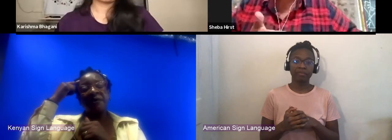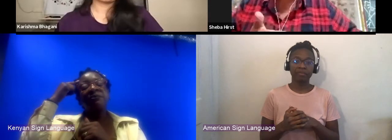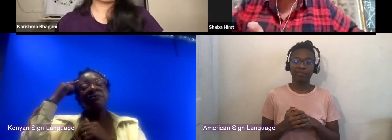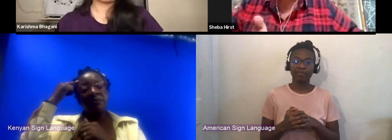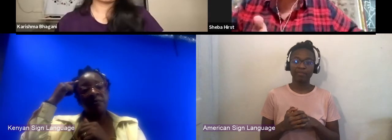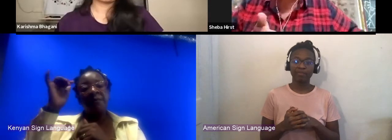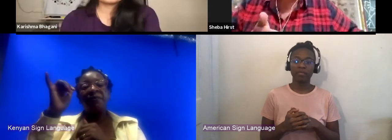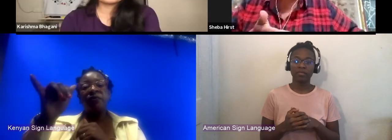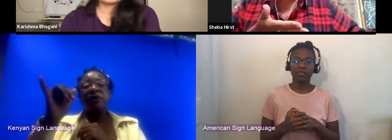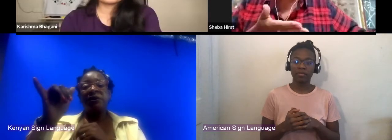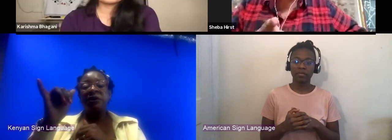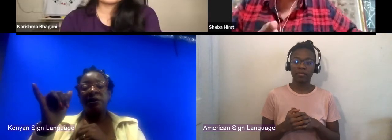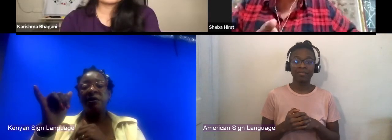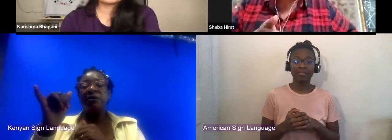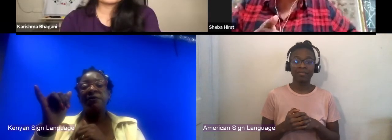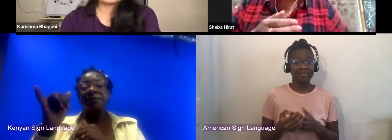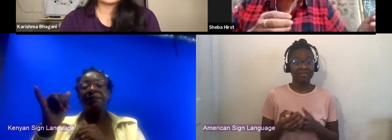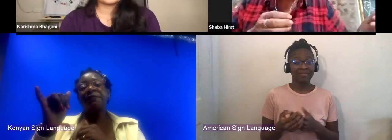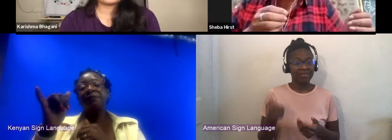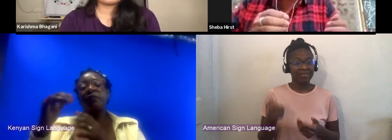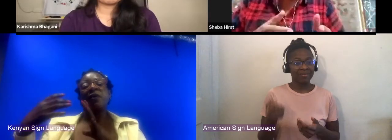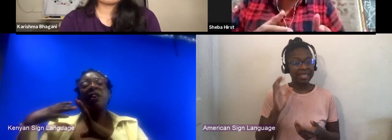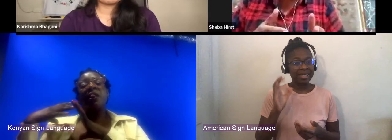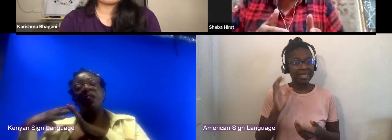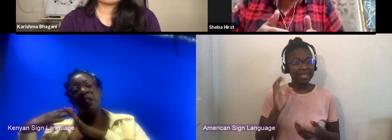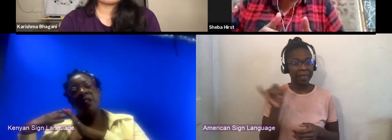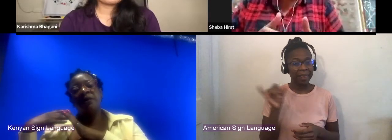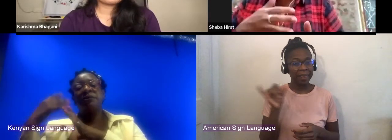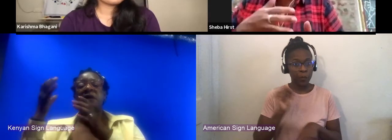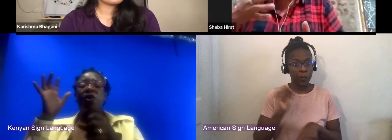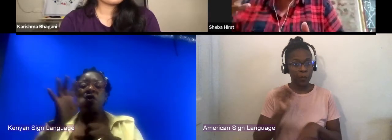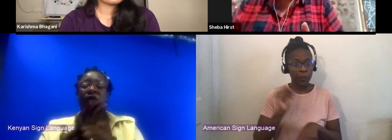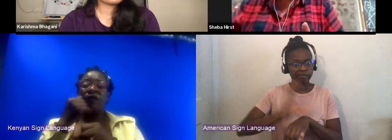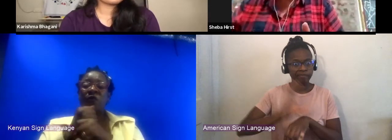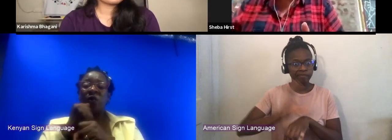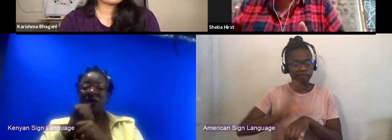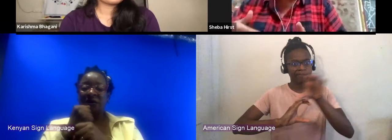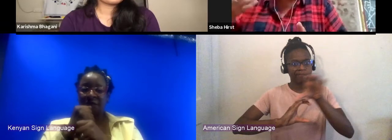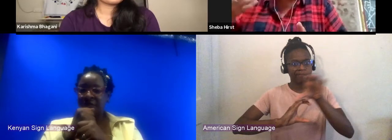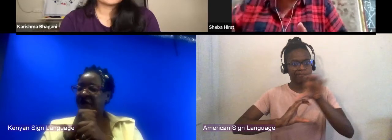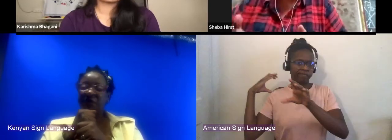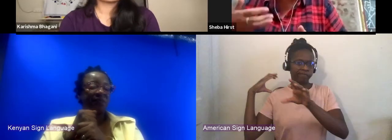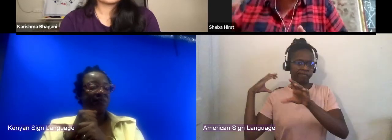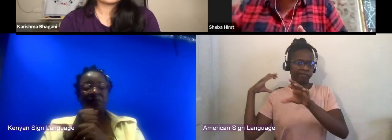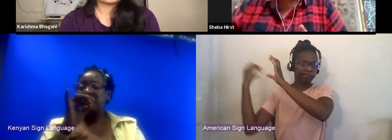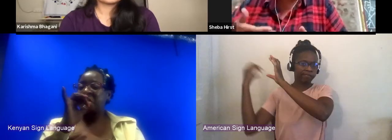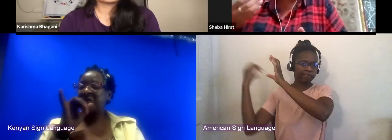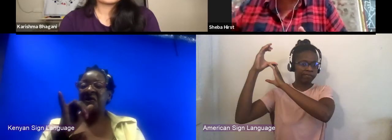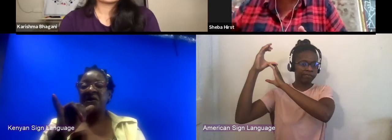of work in one context has then turned out to be quite useful because we're innovating all the time